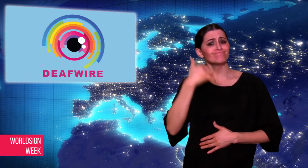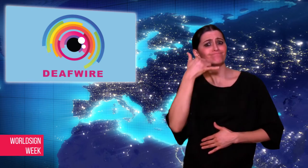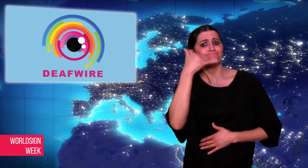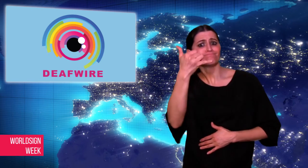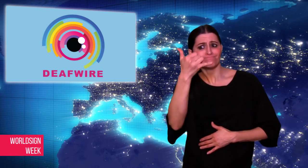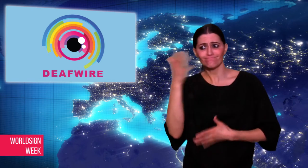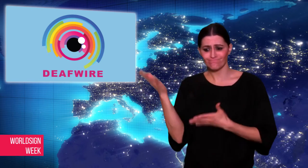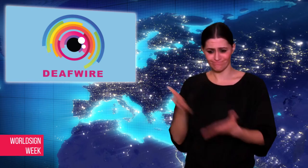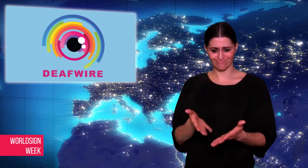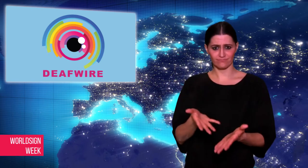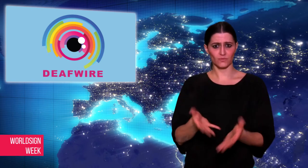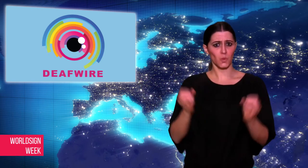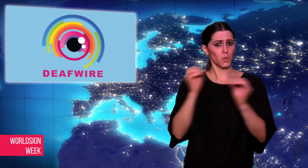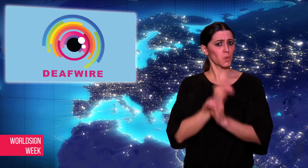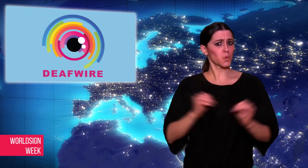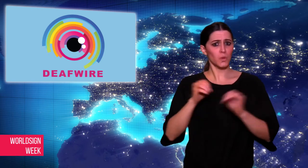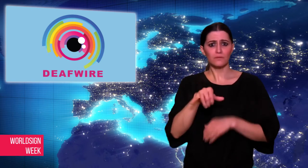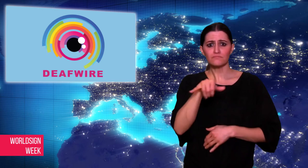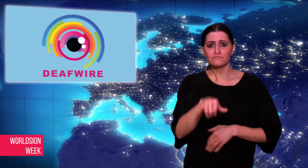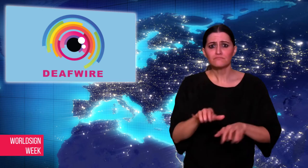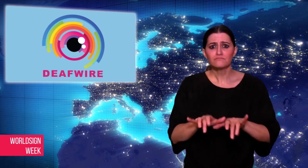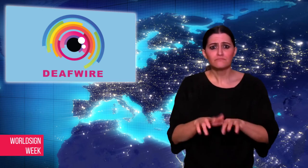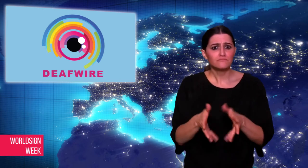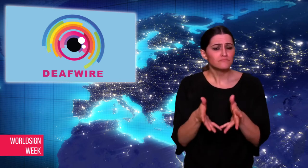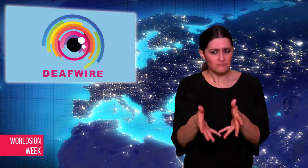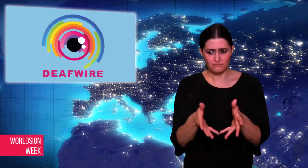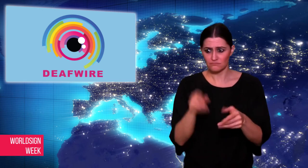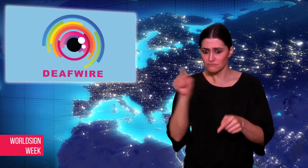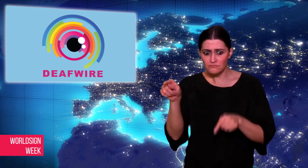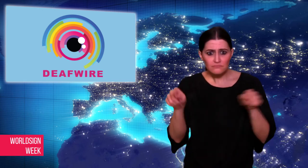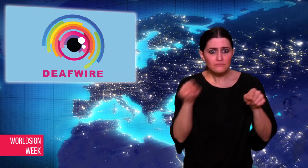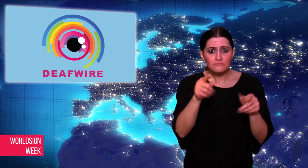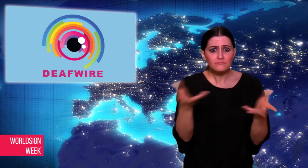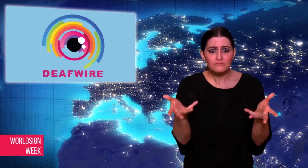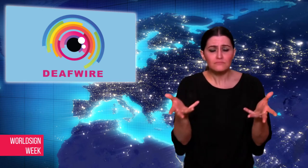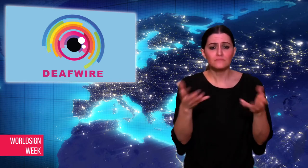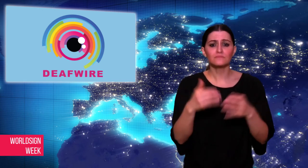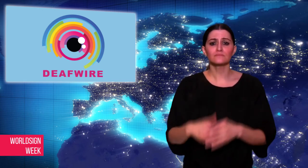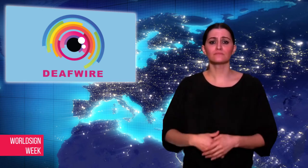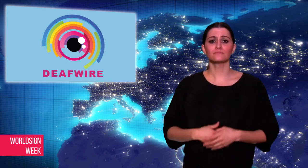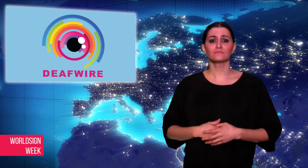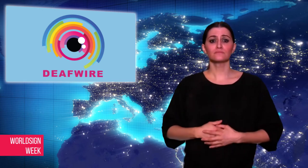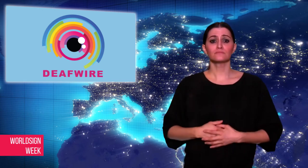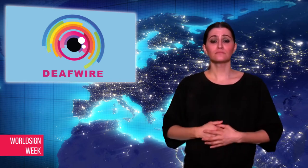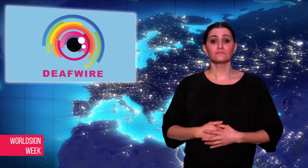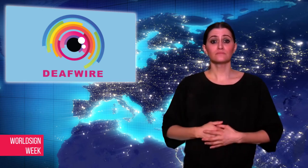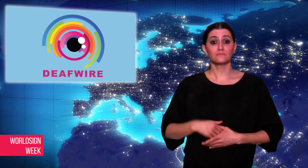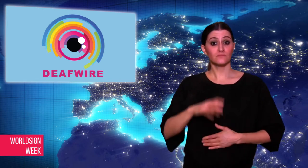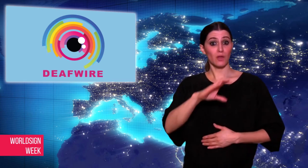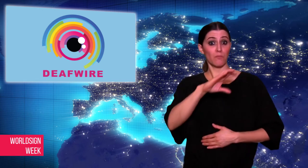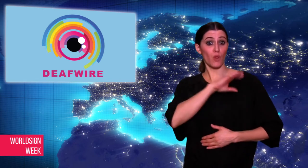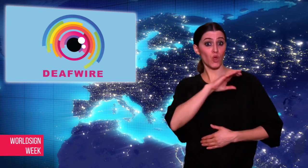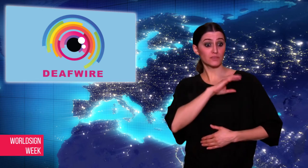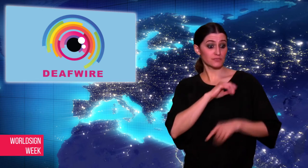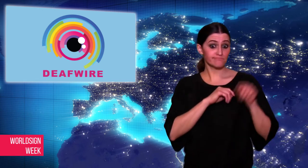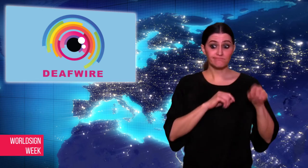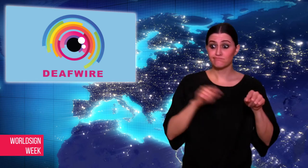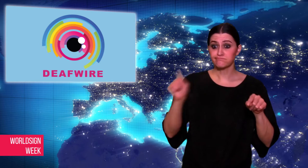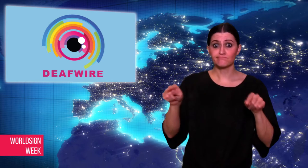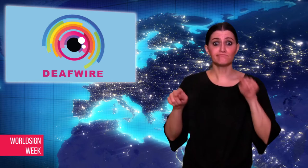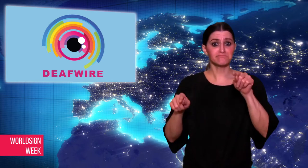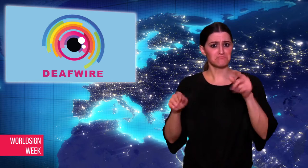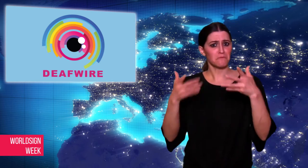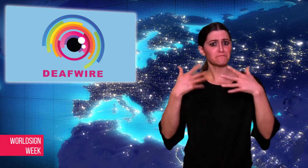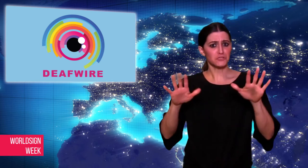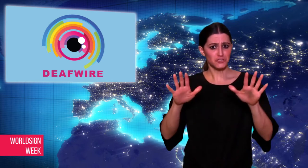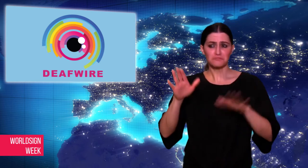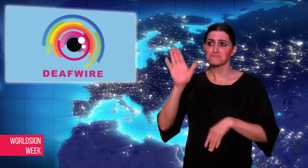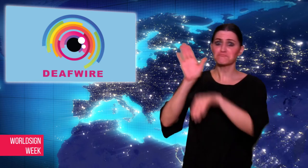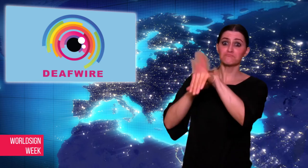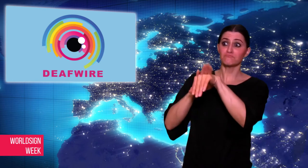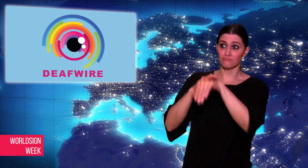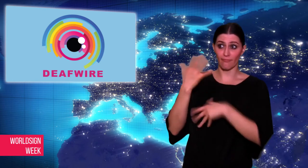claimed to offer Video Relay Service